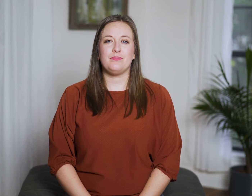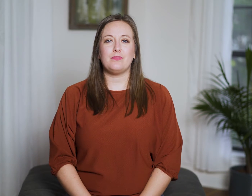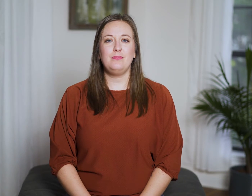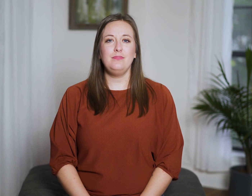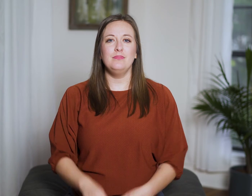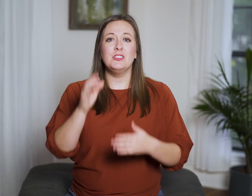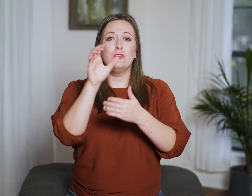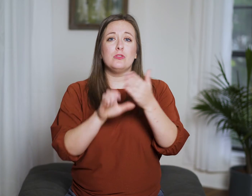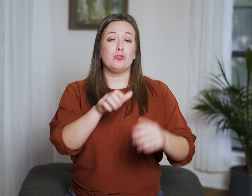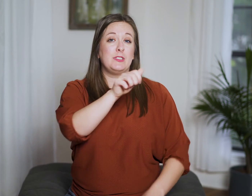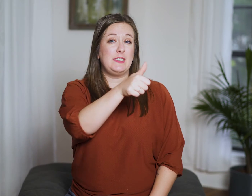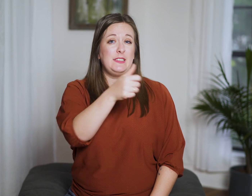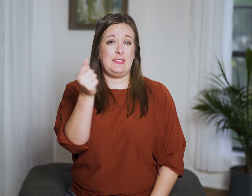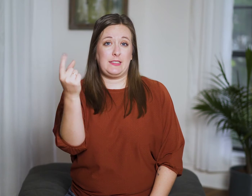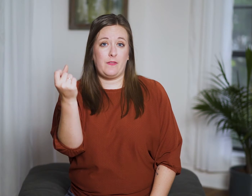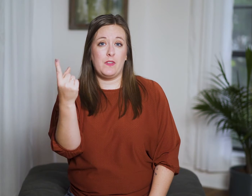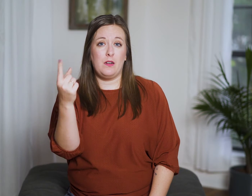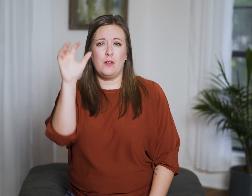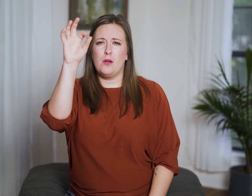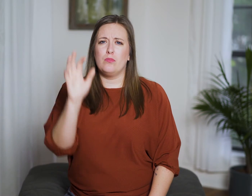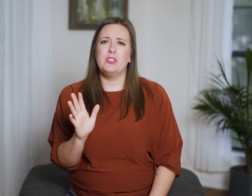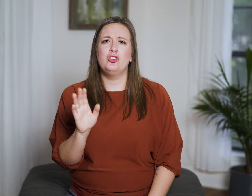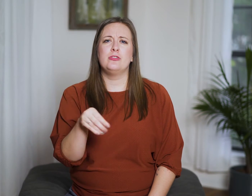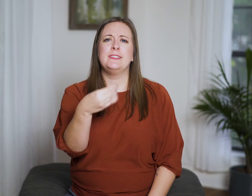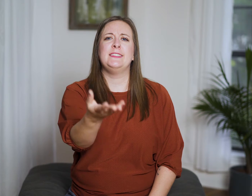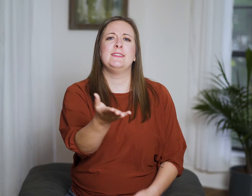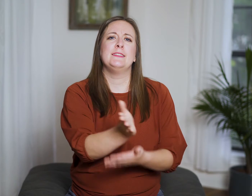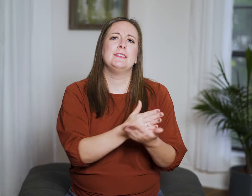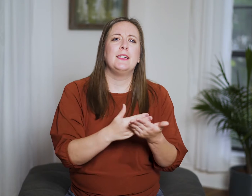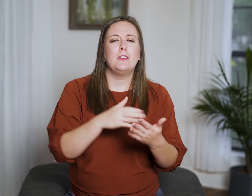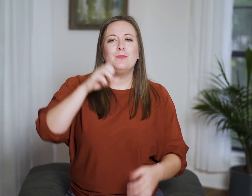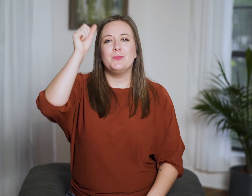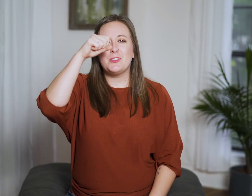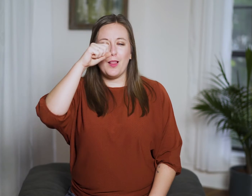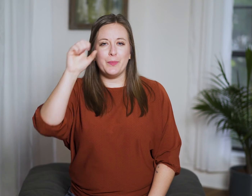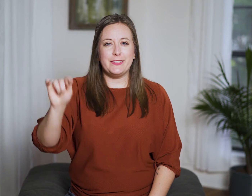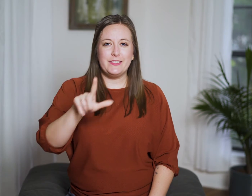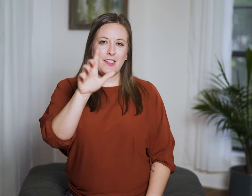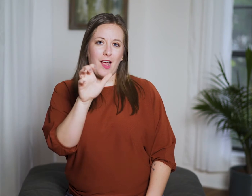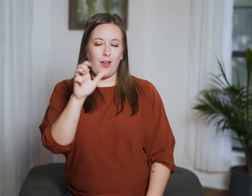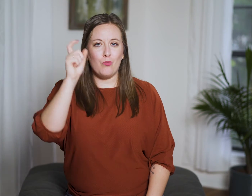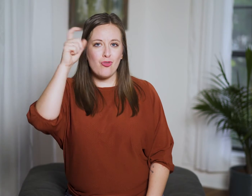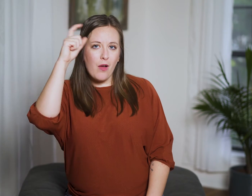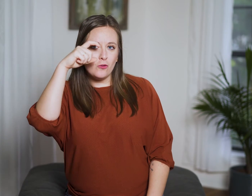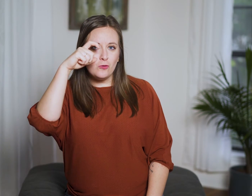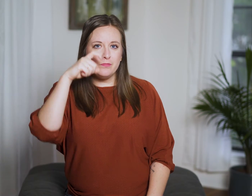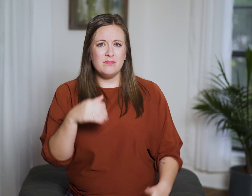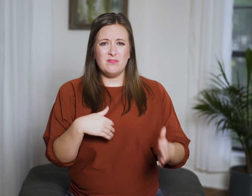In chapters 10 and 11, the preacher gives us some Solomon-style proverbs: